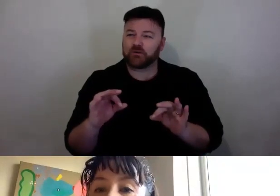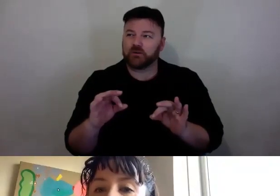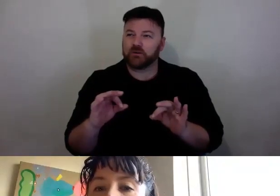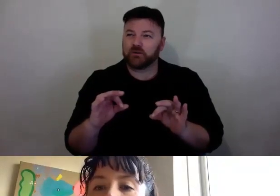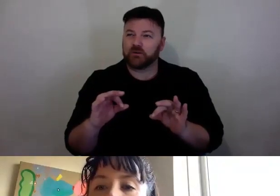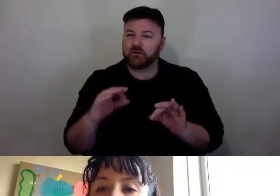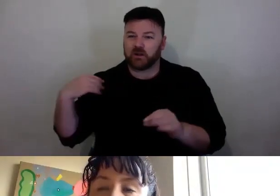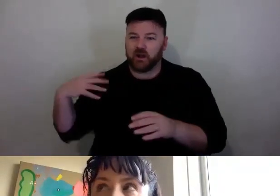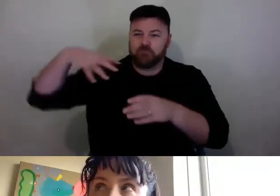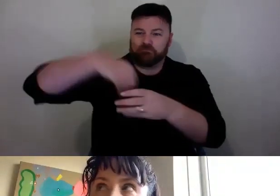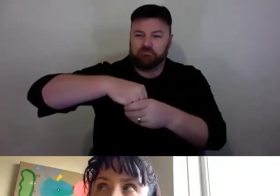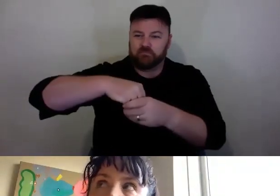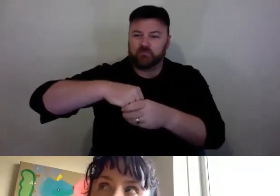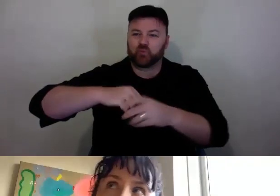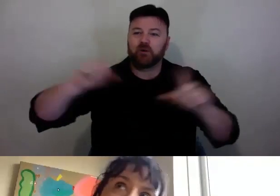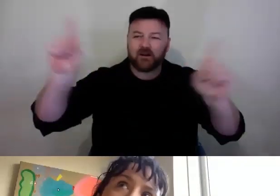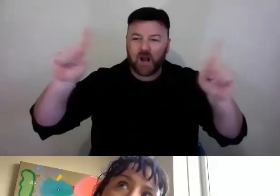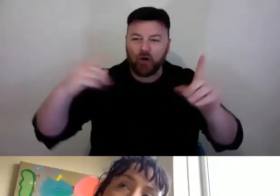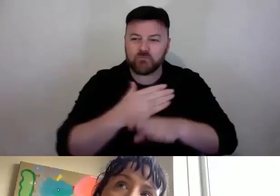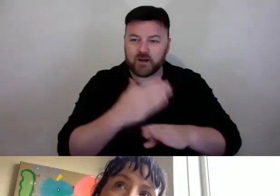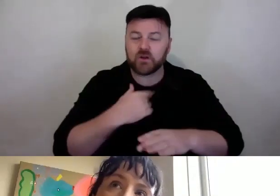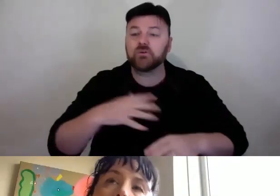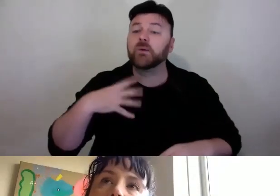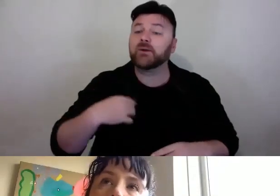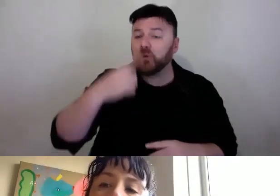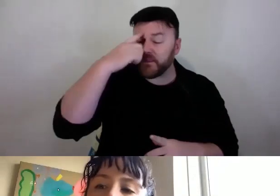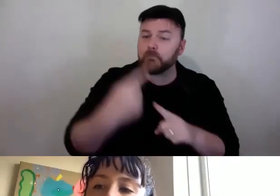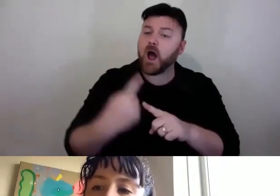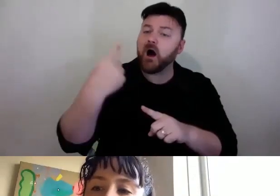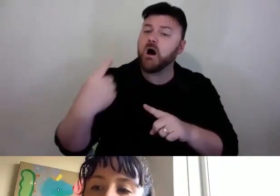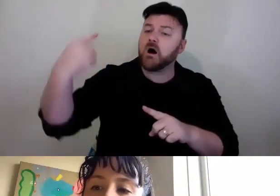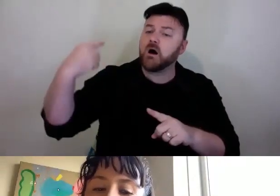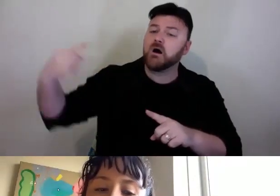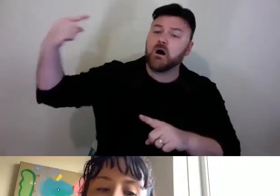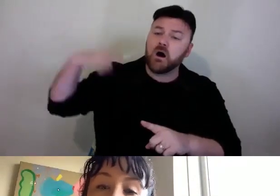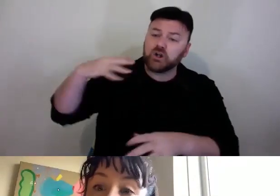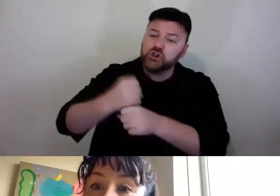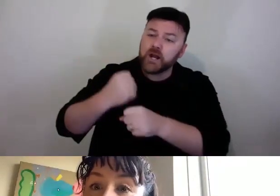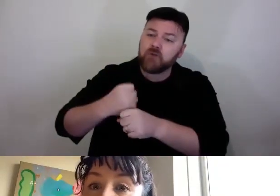forget about artists who have come before or generations who have come before. I think that is reflected in the way that we are educated so